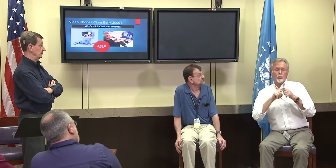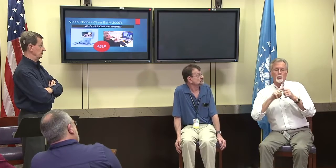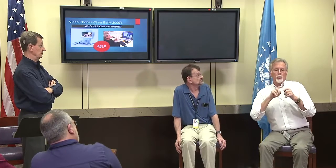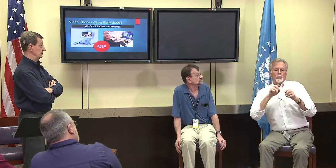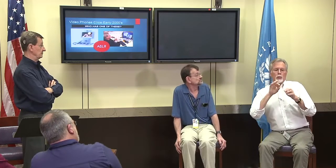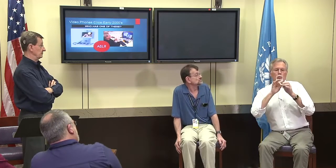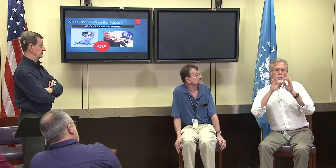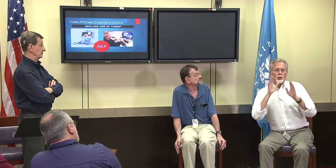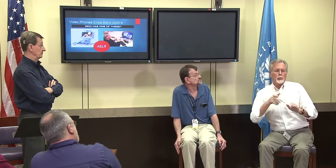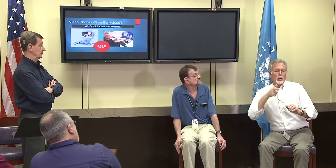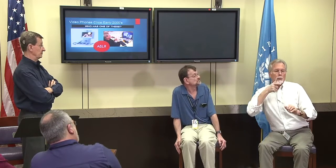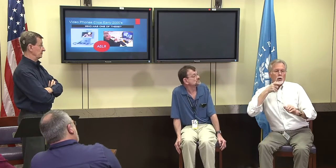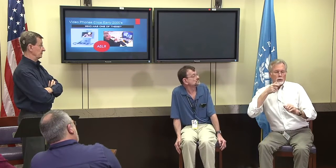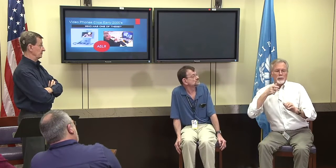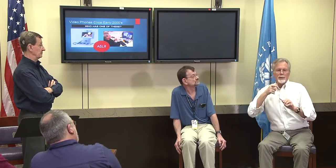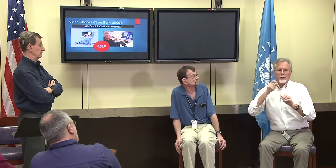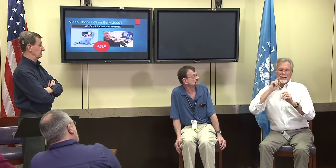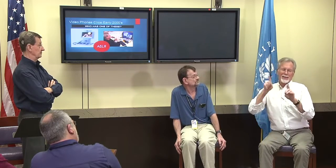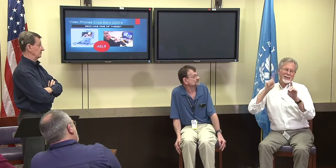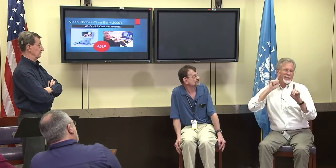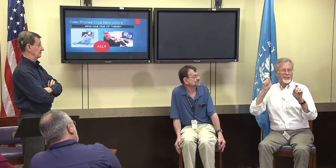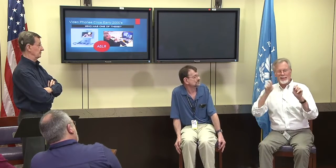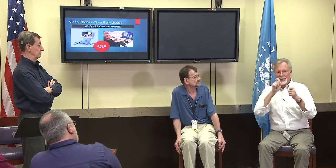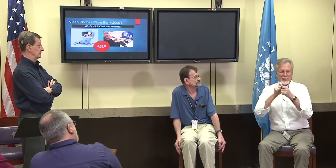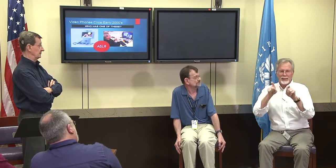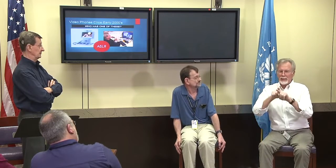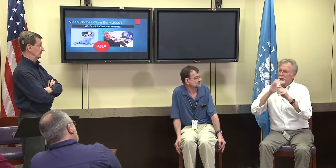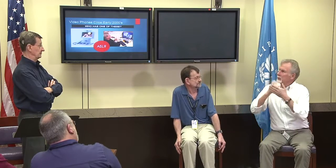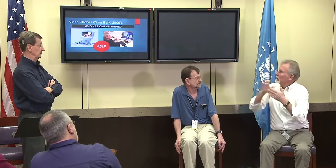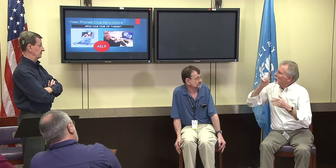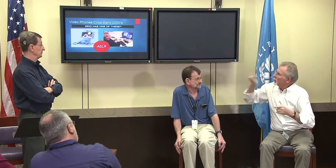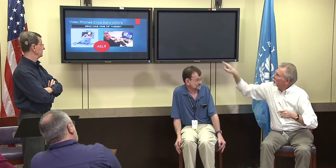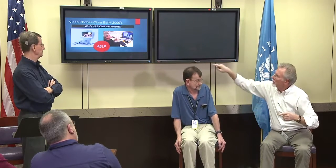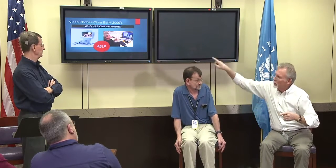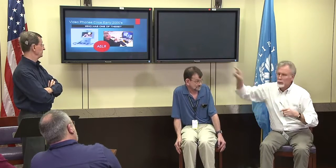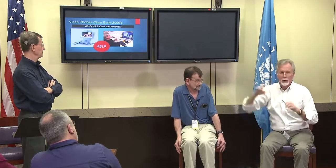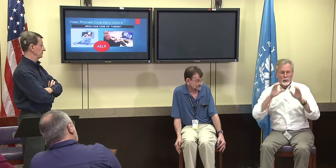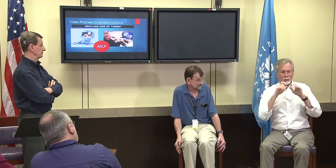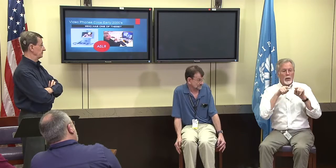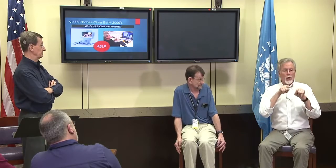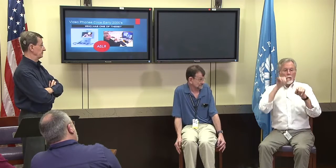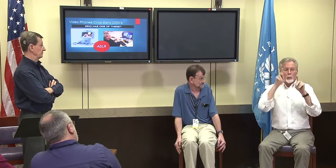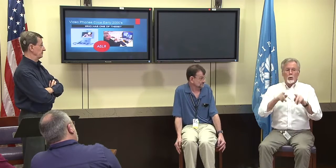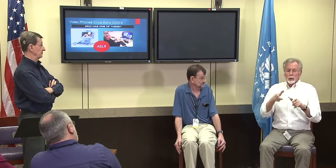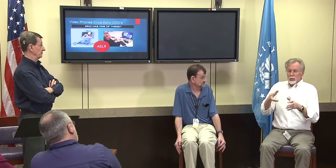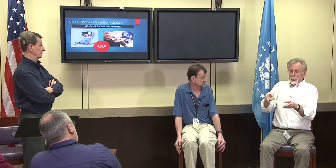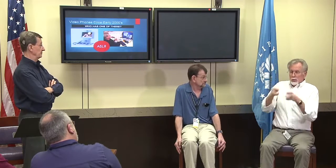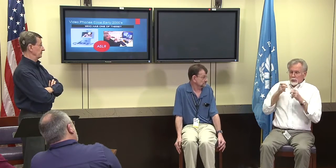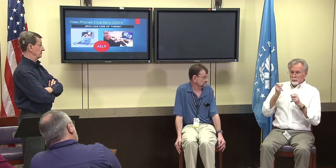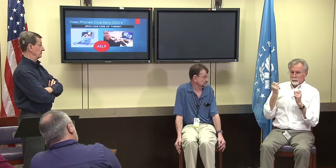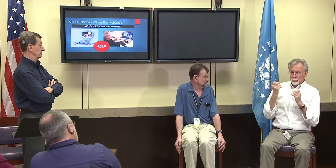but I also use this within interpreter the exact same way you see in the other picture.